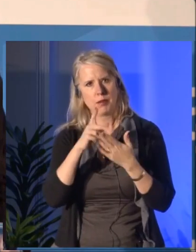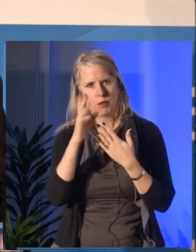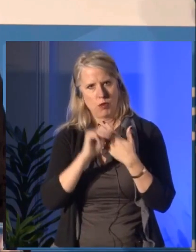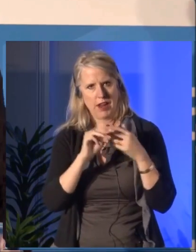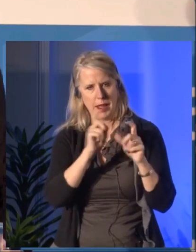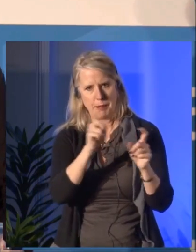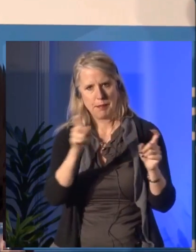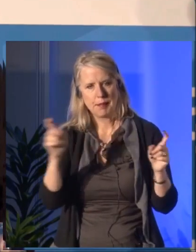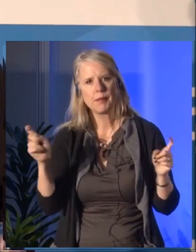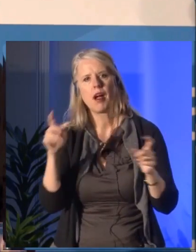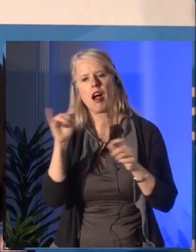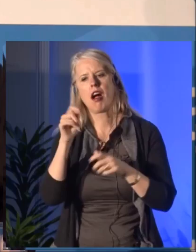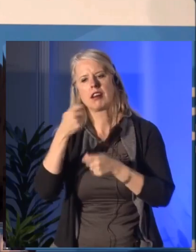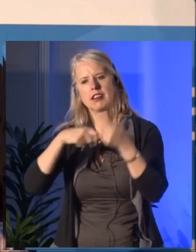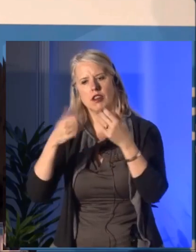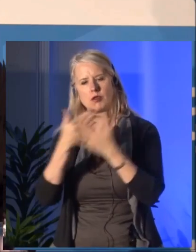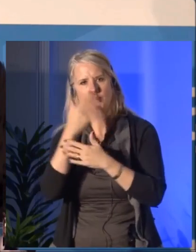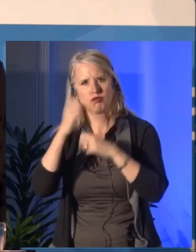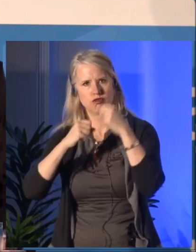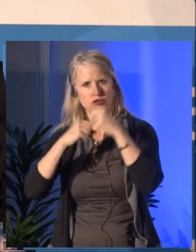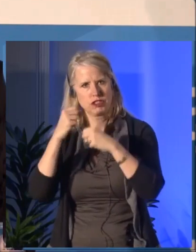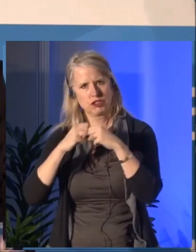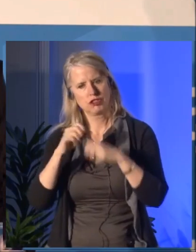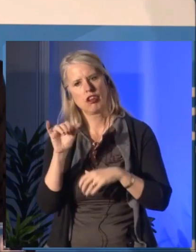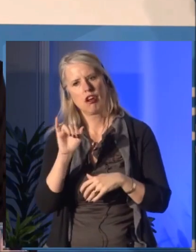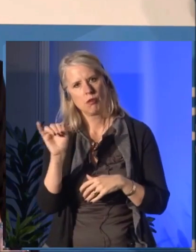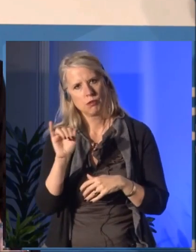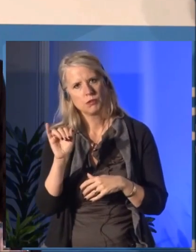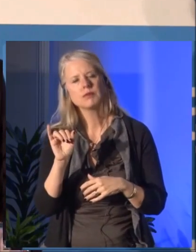Such times of transition call for a strong board,